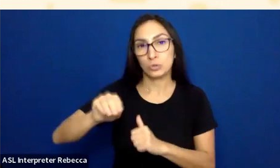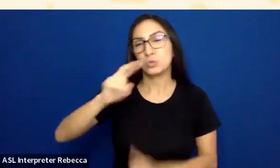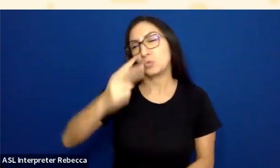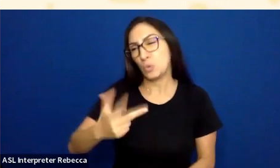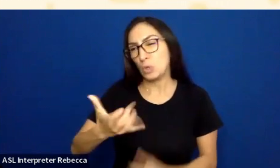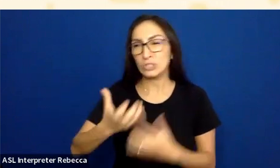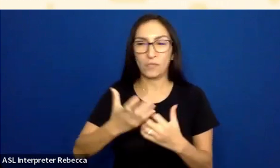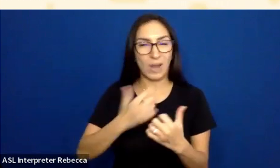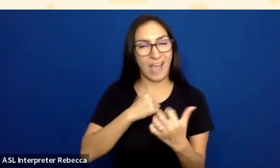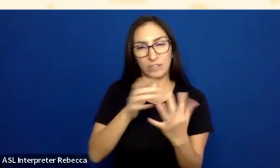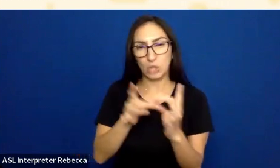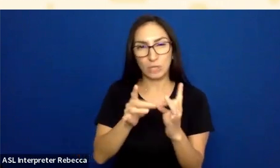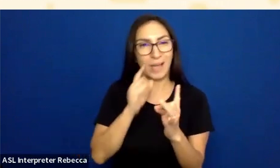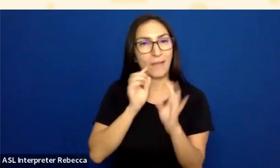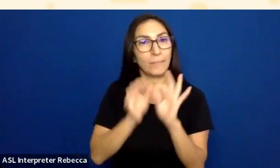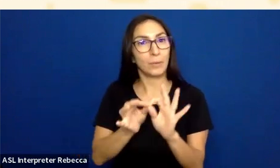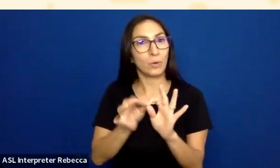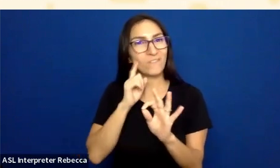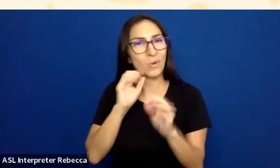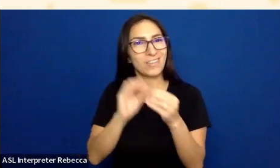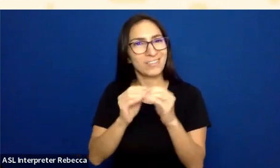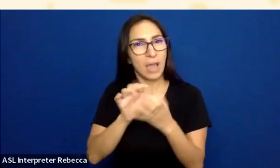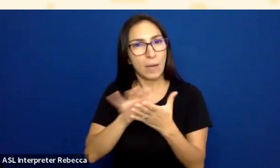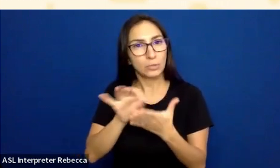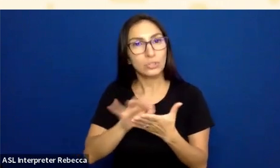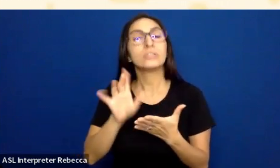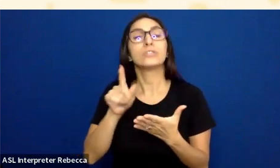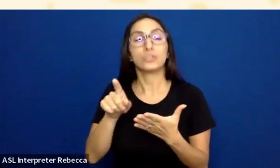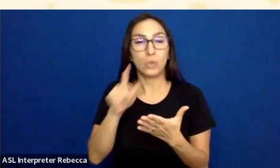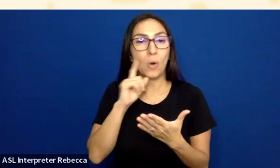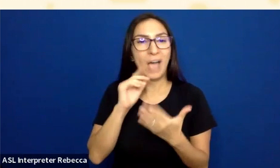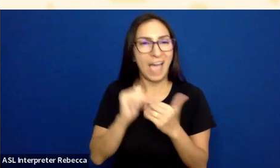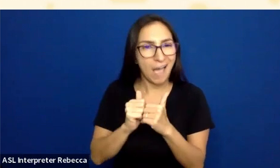how can I do that? Well there's several ways that I can do this,